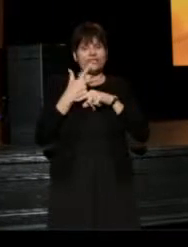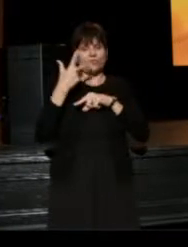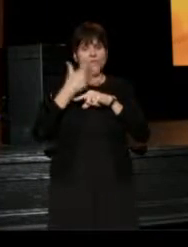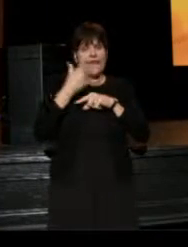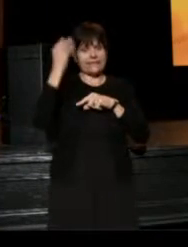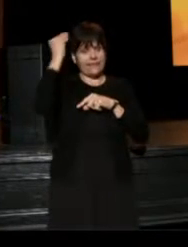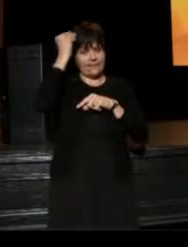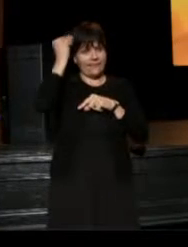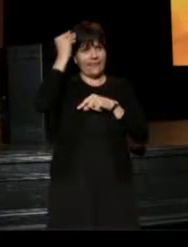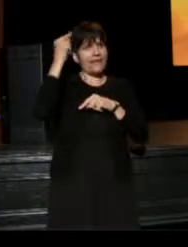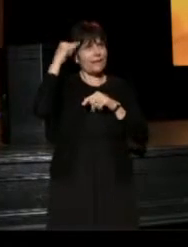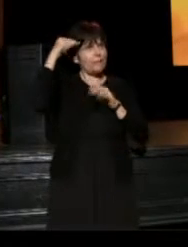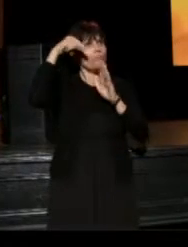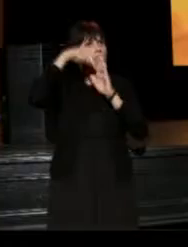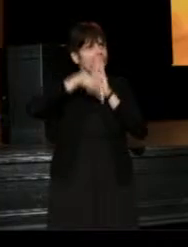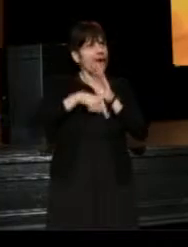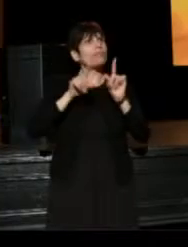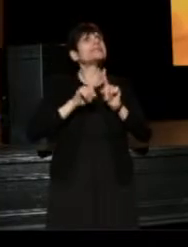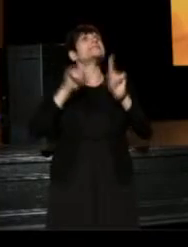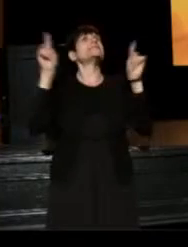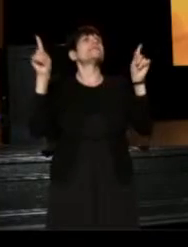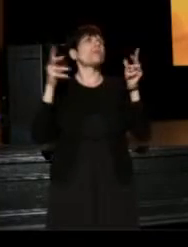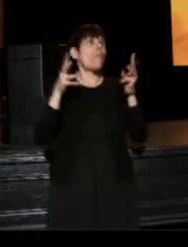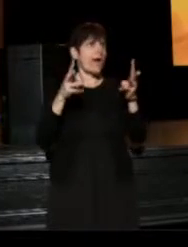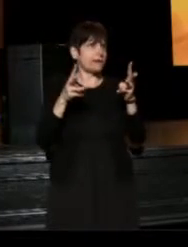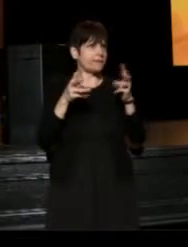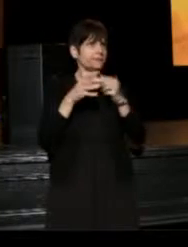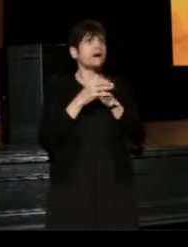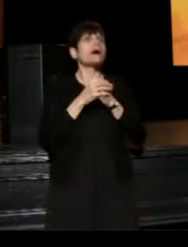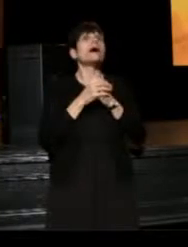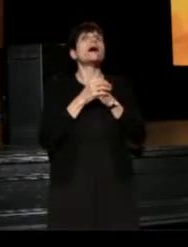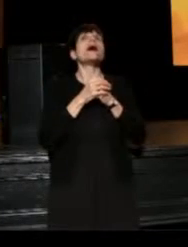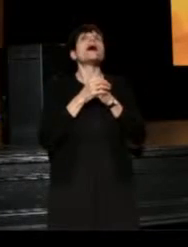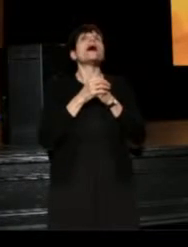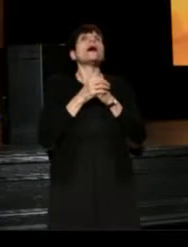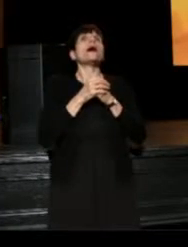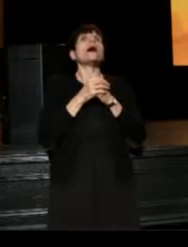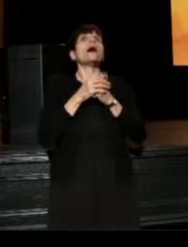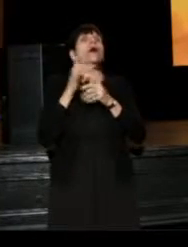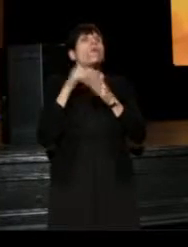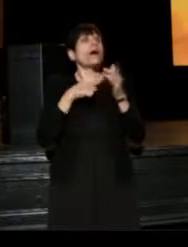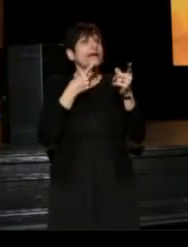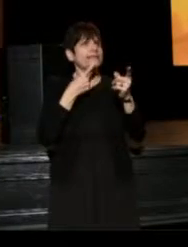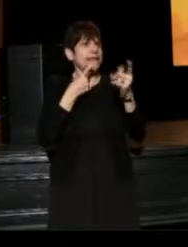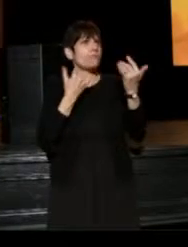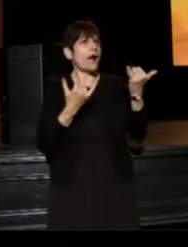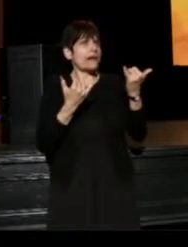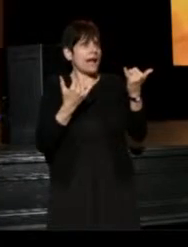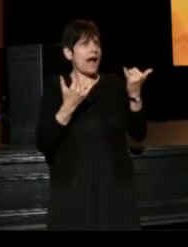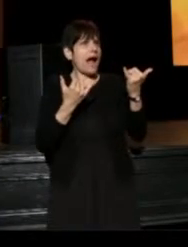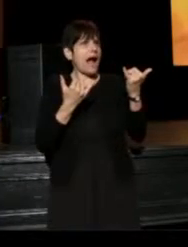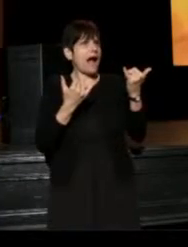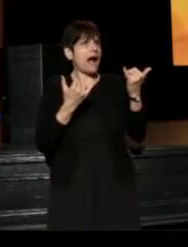in profoundly different ways, so, what I can say right now is that I am committing